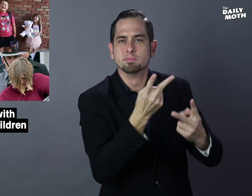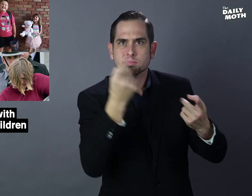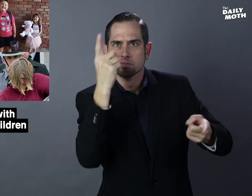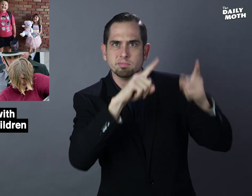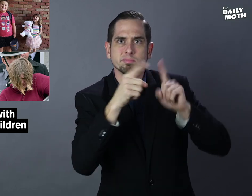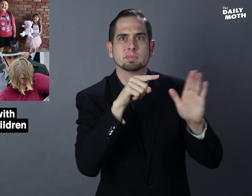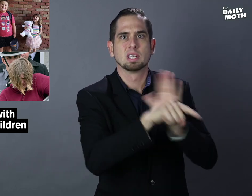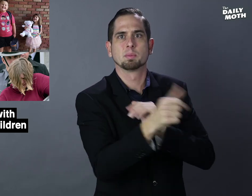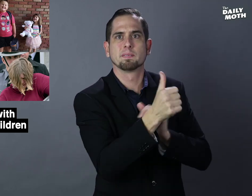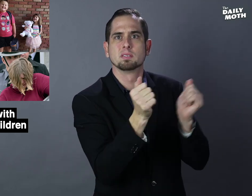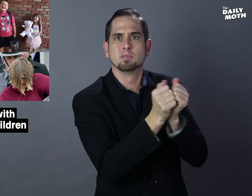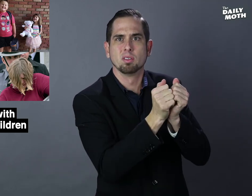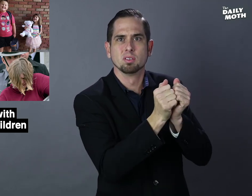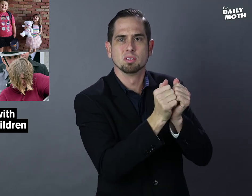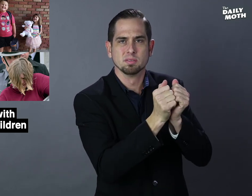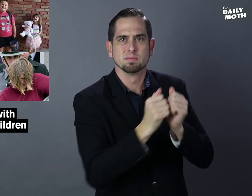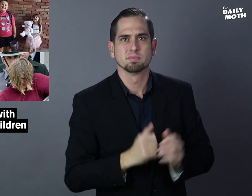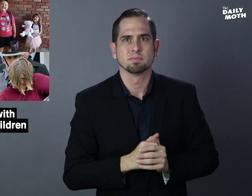of suicide pact.